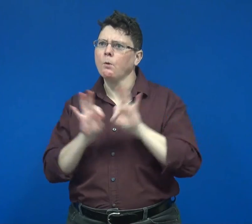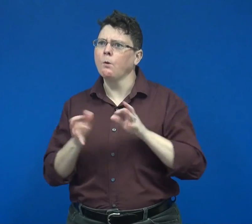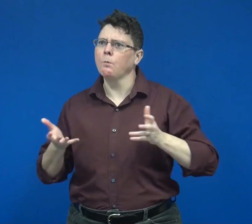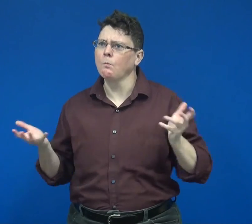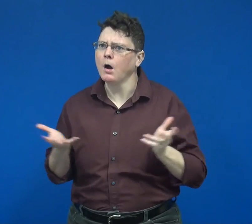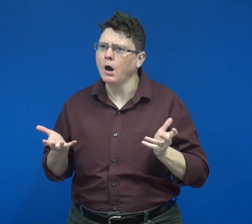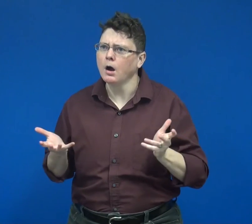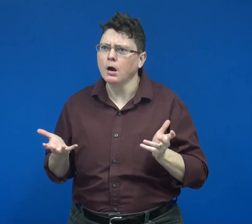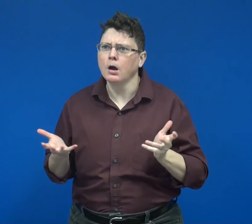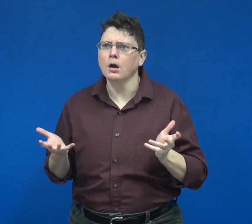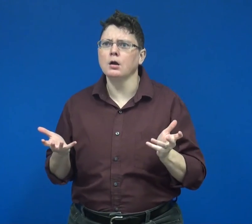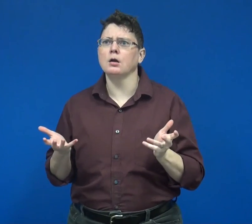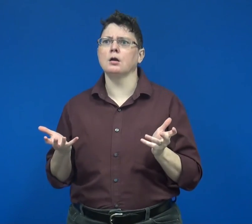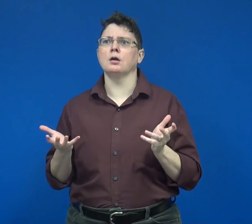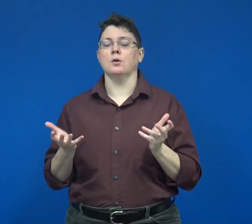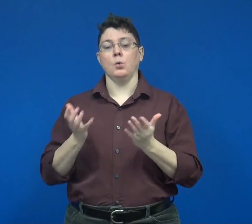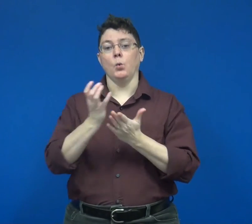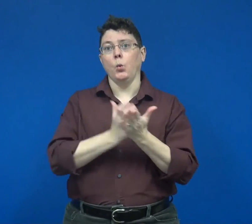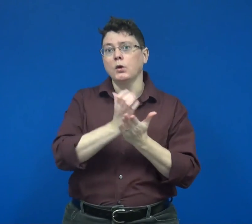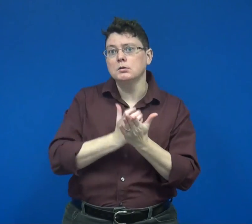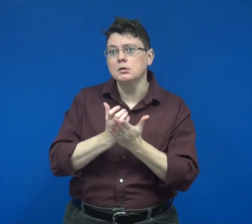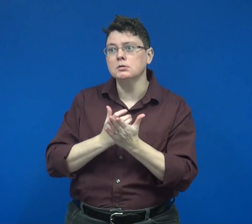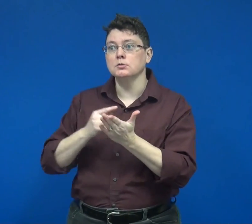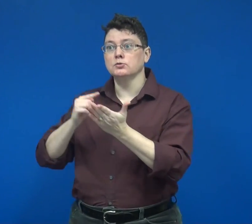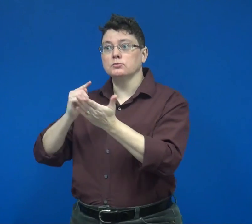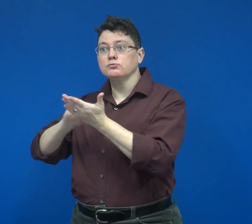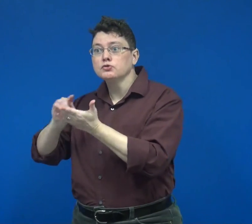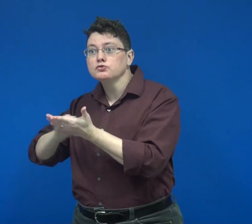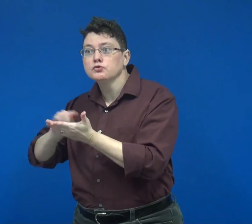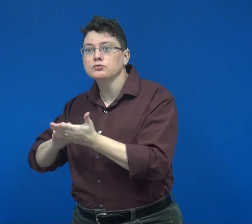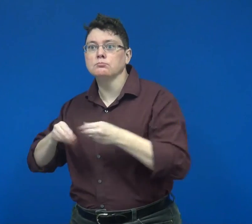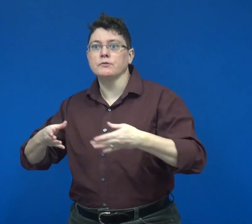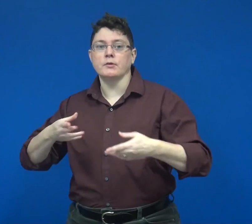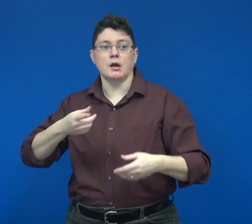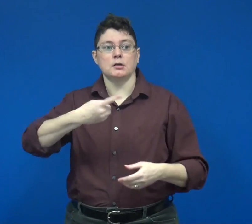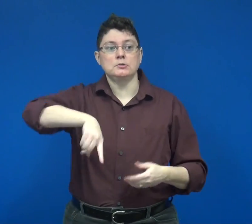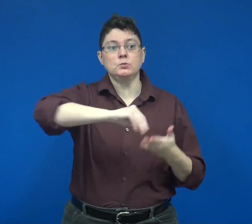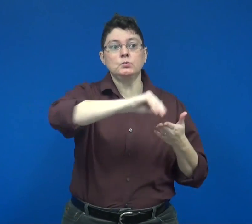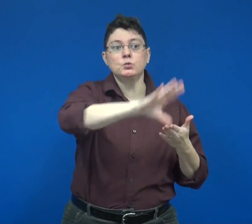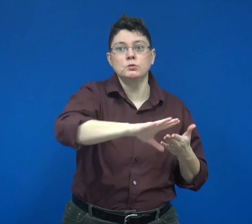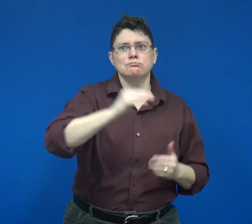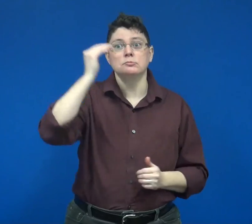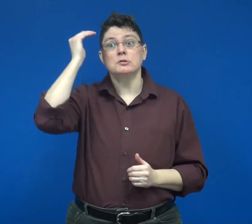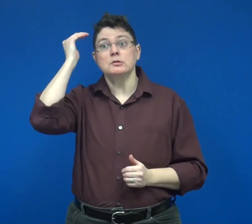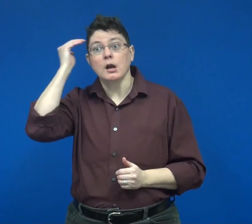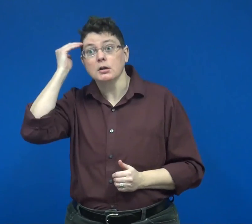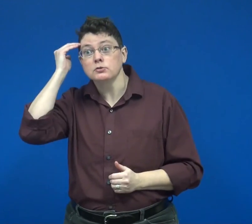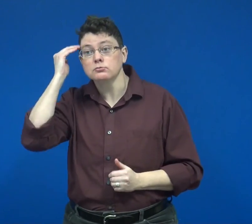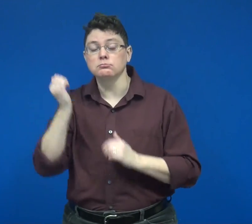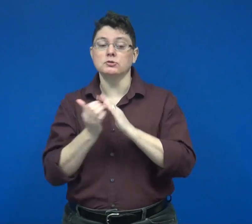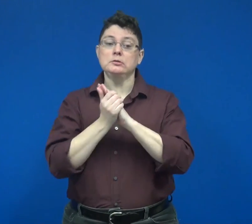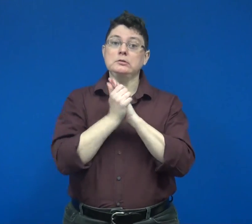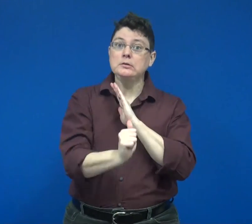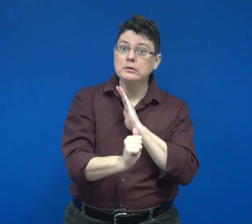it is critical that courses and research provide students knowledge and skill